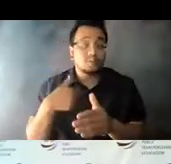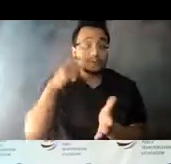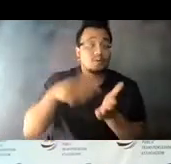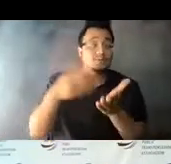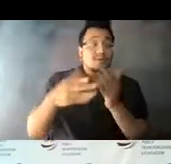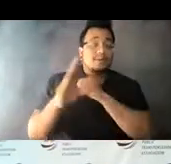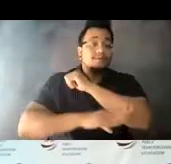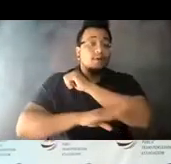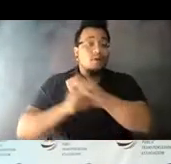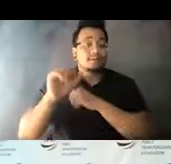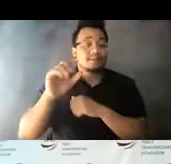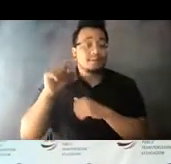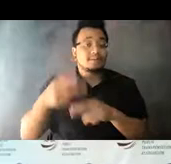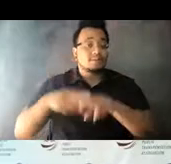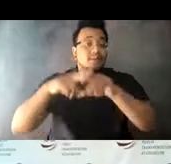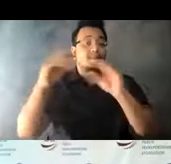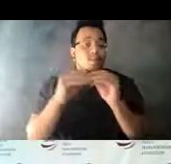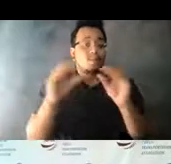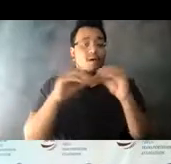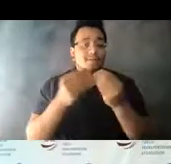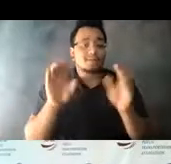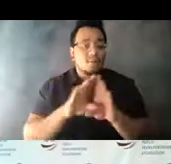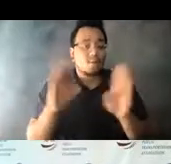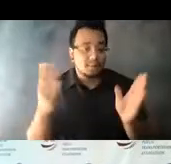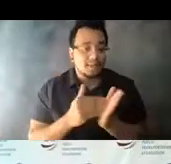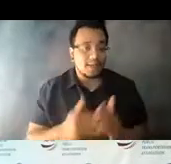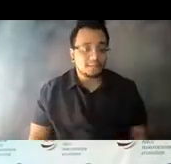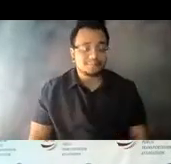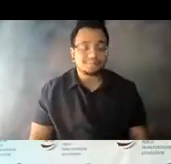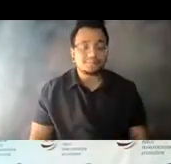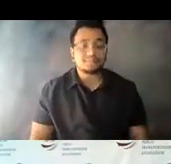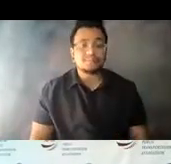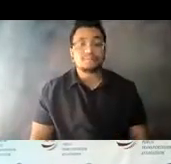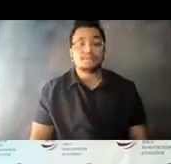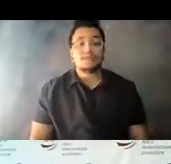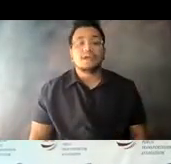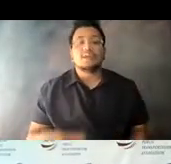14:12:44 September, as offices begin to reopen, and then irregular growth with changes in